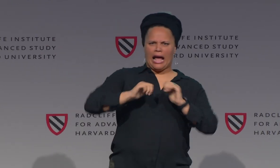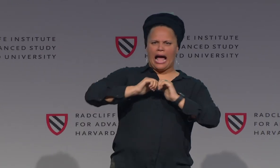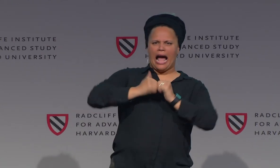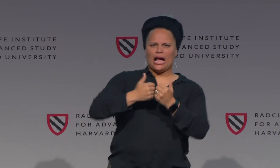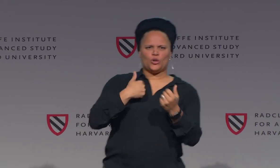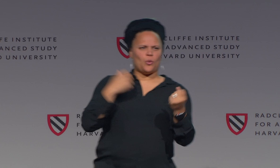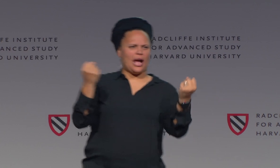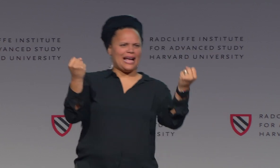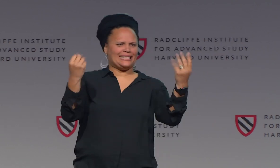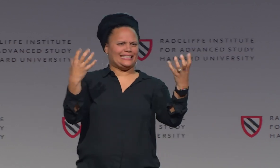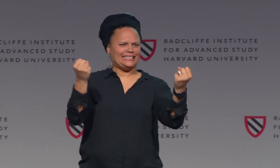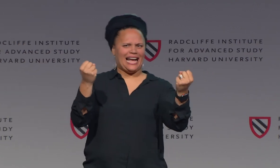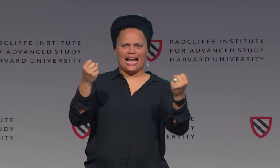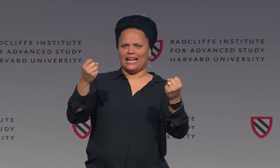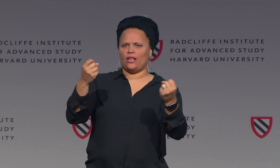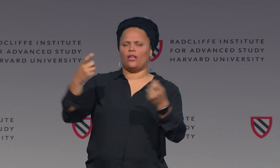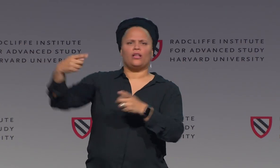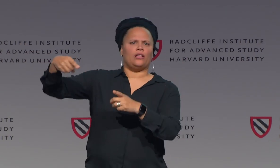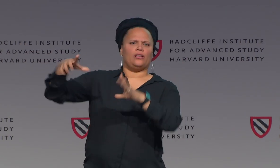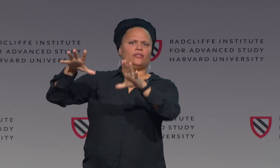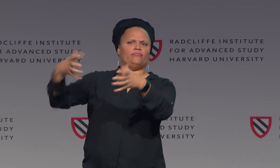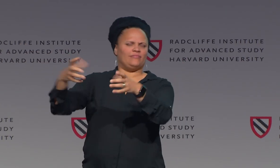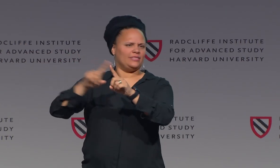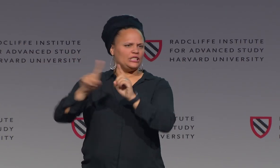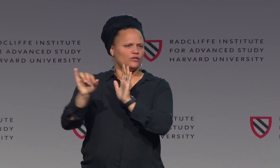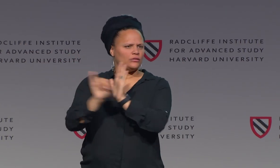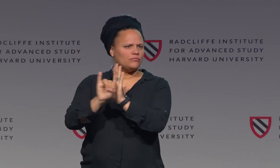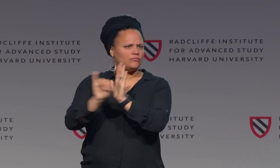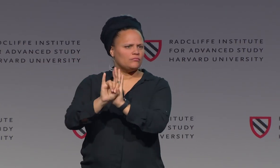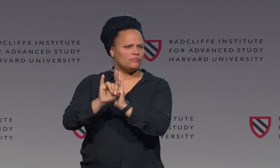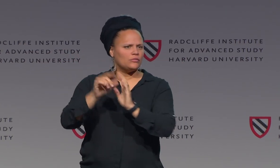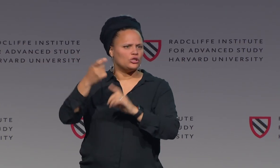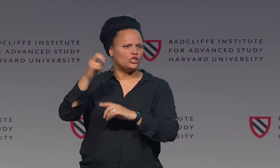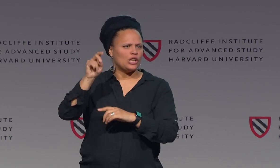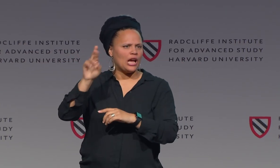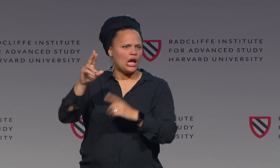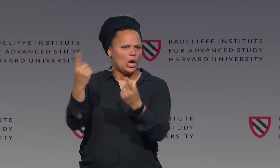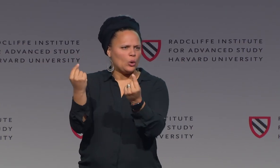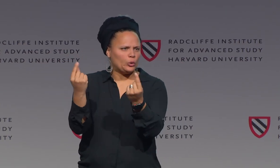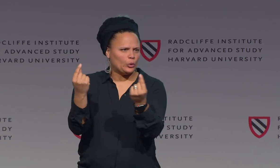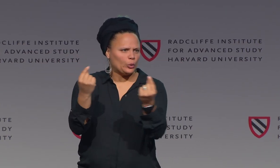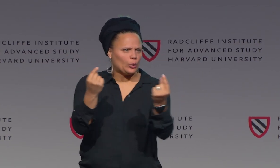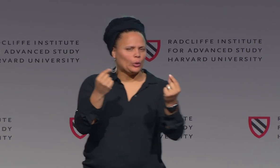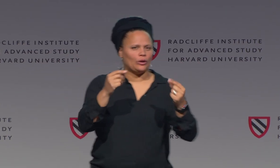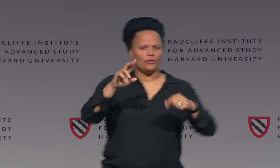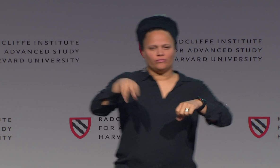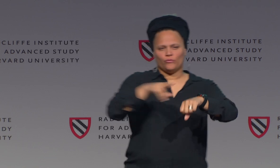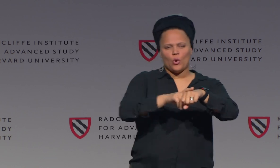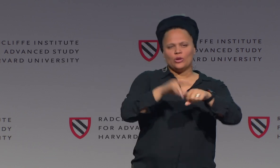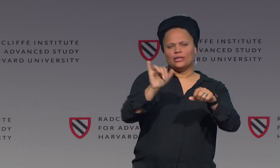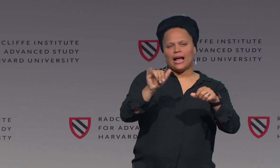we're starting to look at. What is a sign to identify a gender?